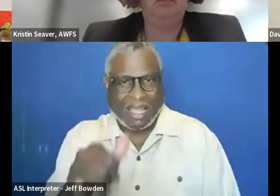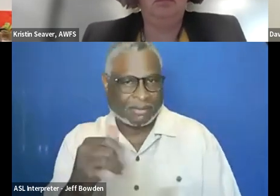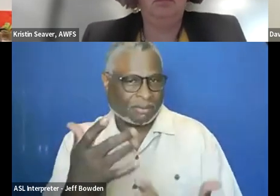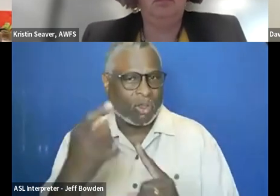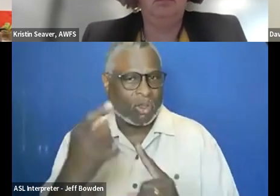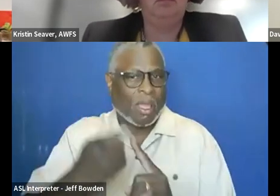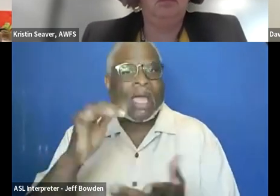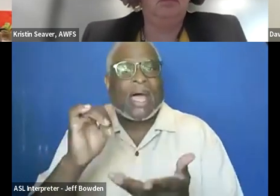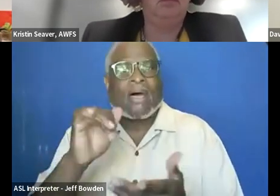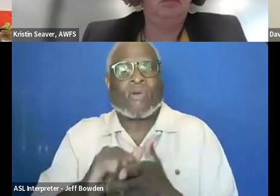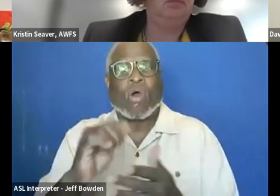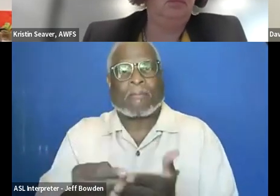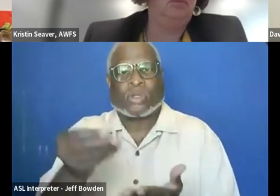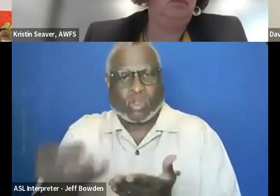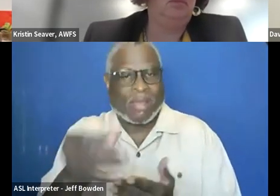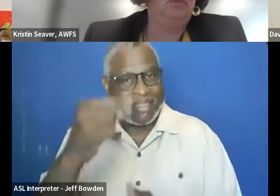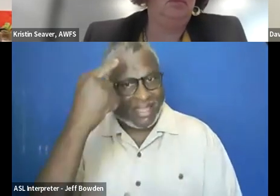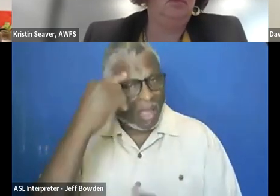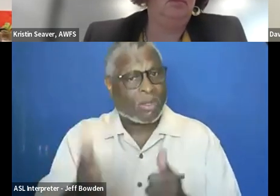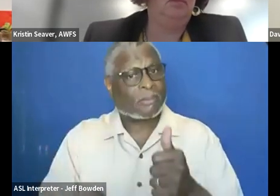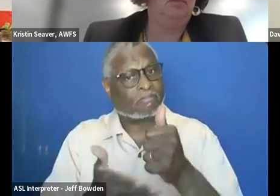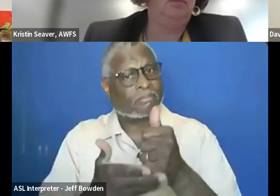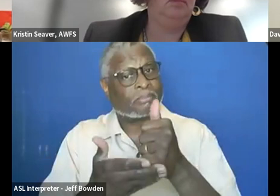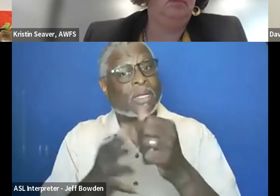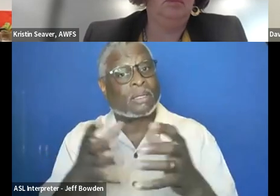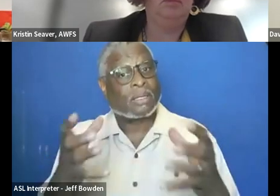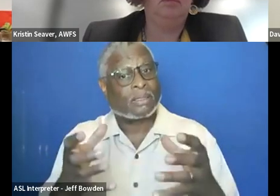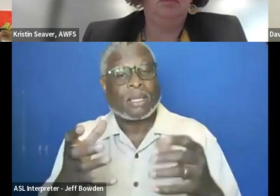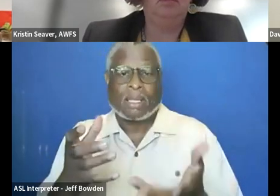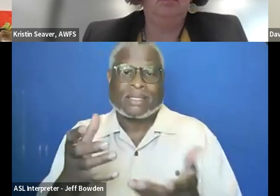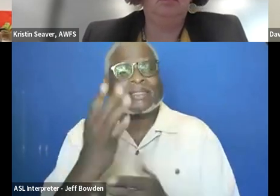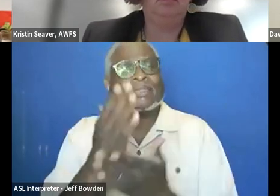to their procurement, I think it could be helpful. There is some training available